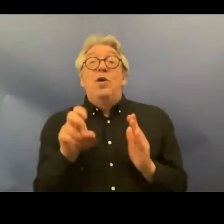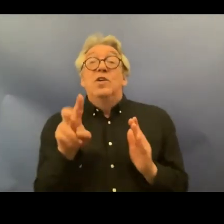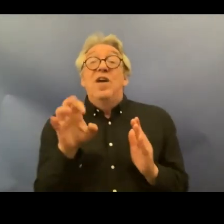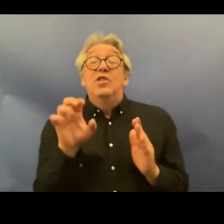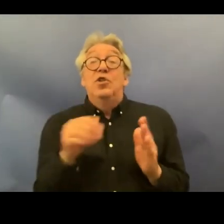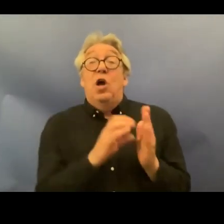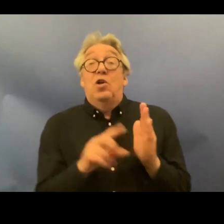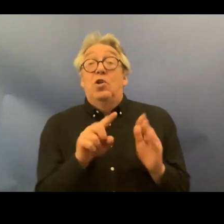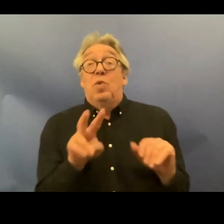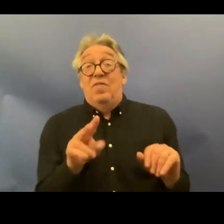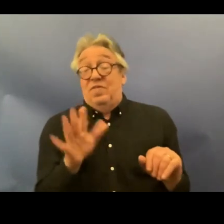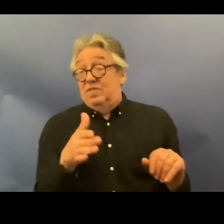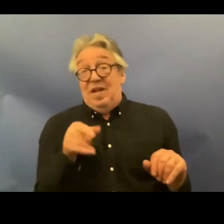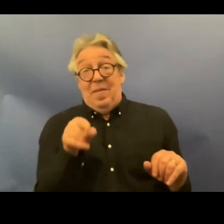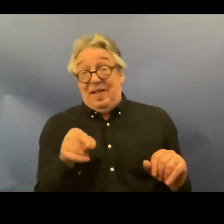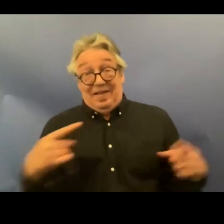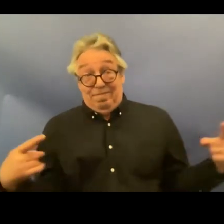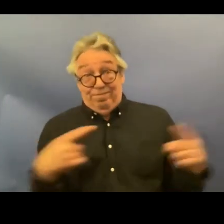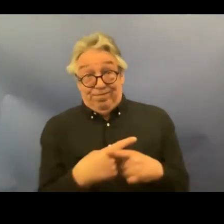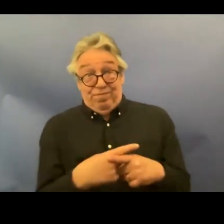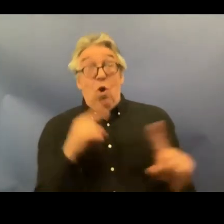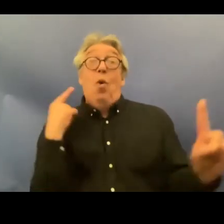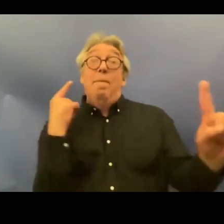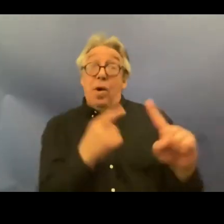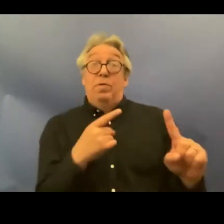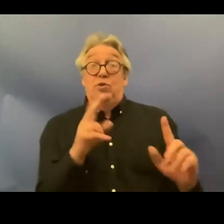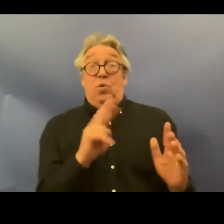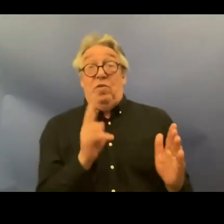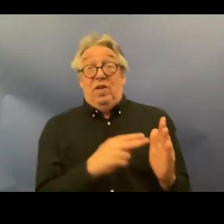against the object and purpose of the convention uh because of the Cent